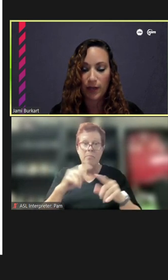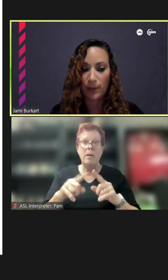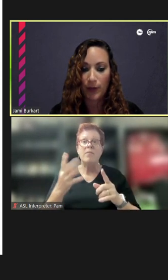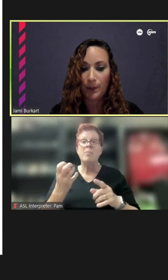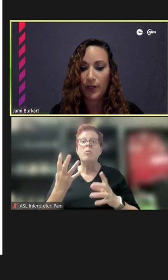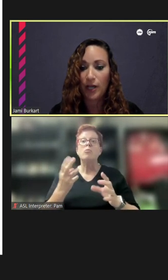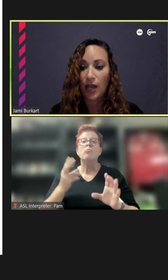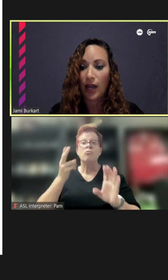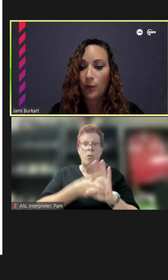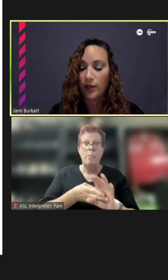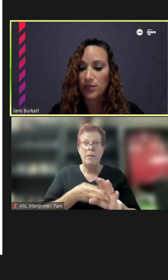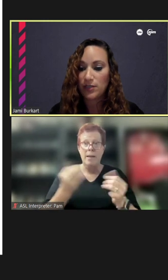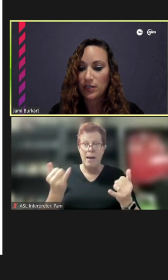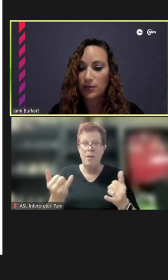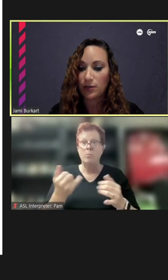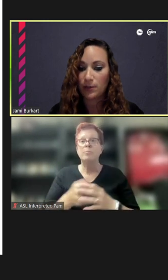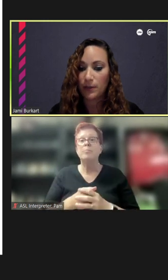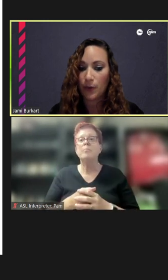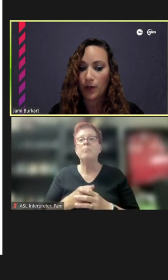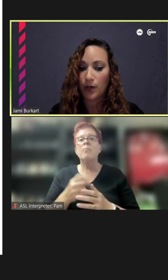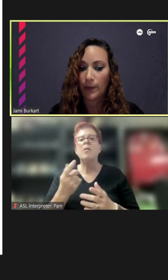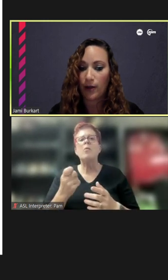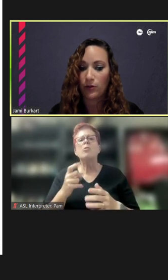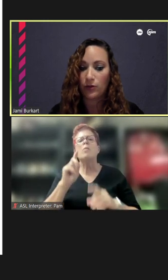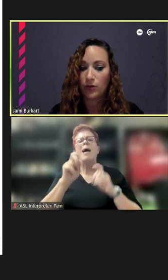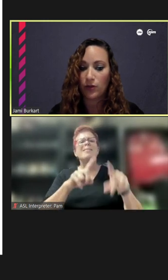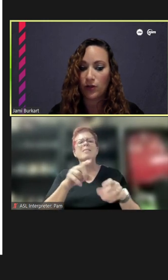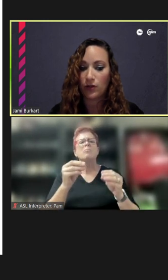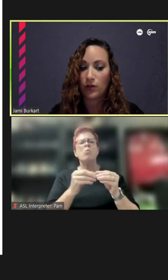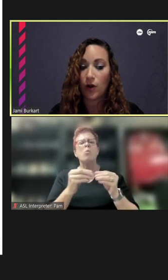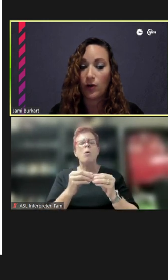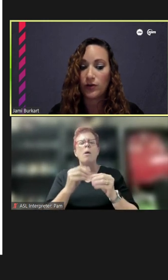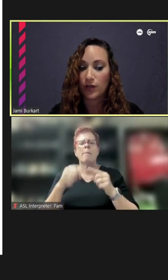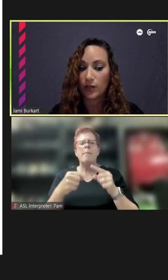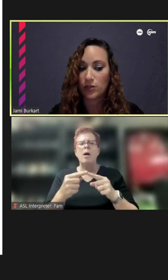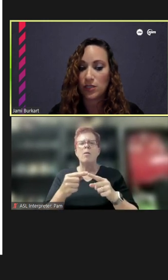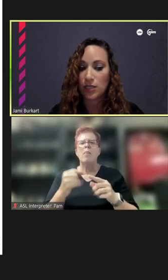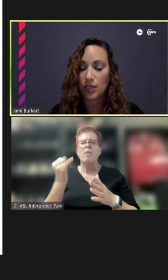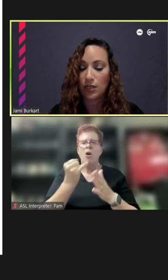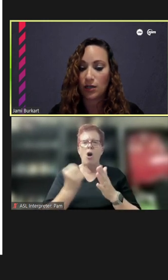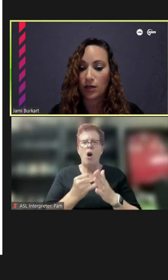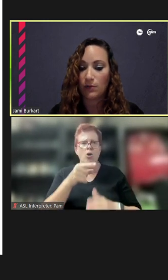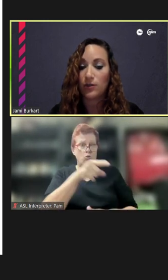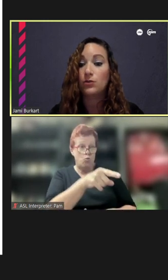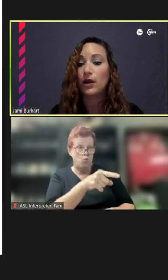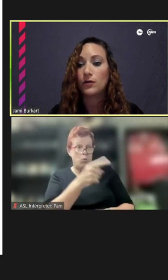that point, but I wanted to dig a little bit more about the the art that you're seeing throughout